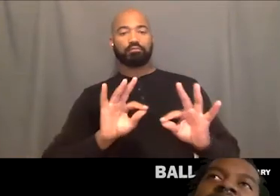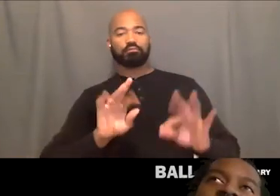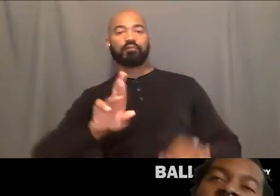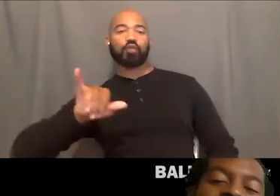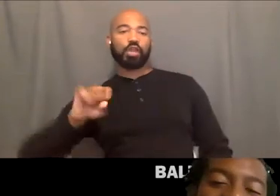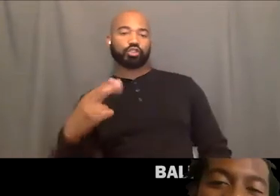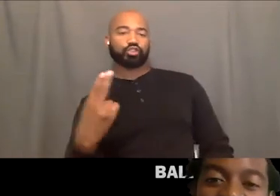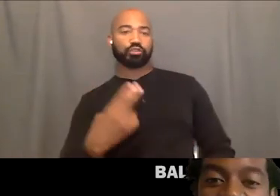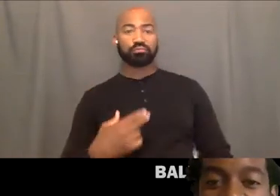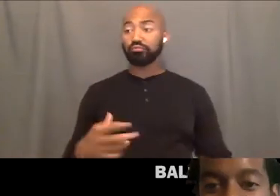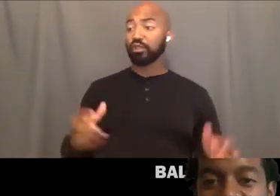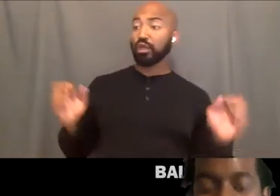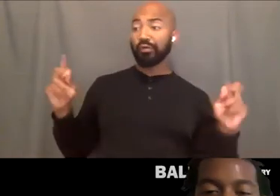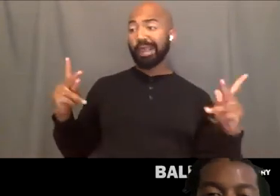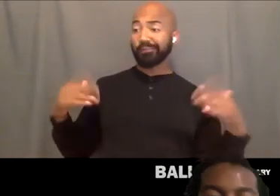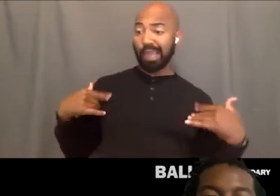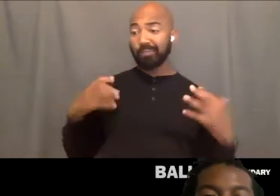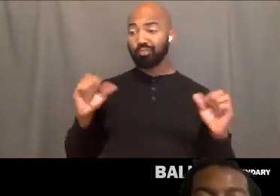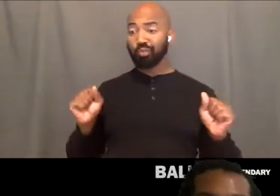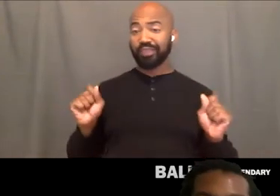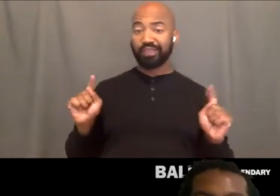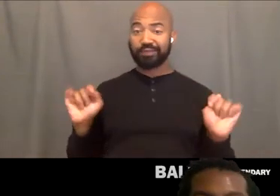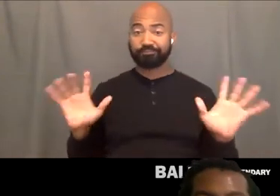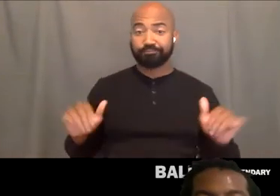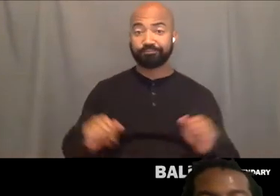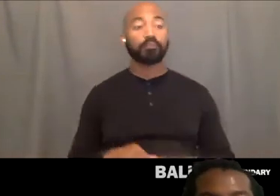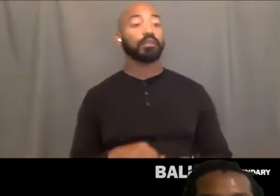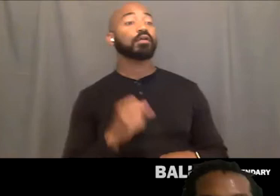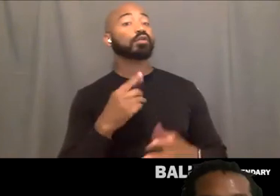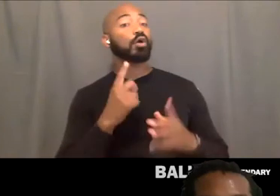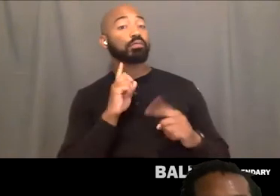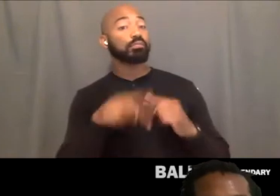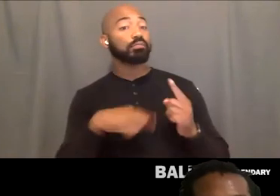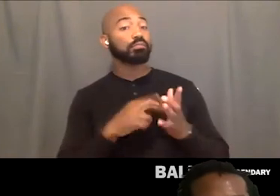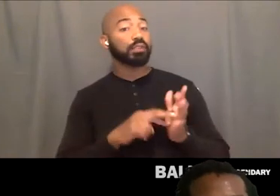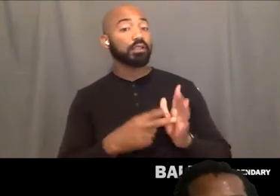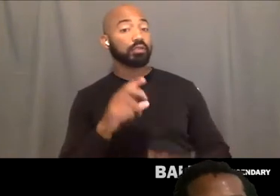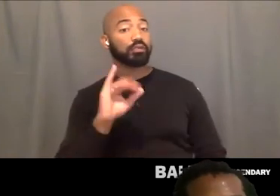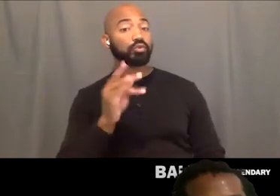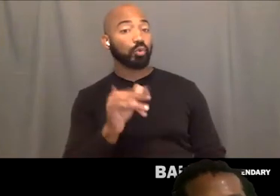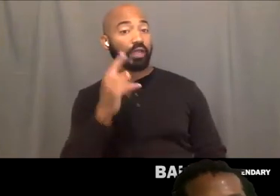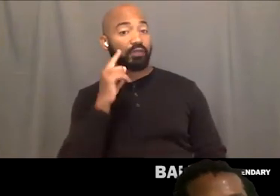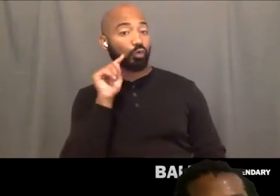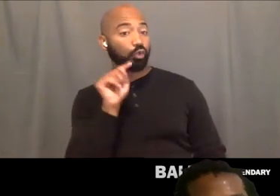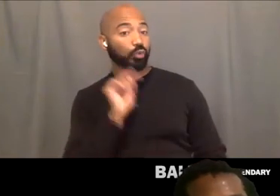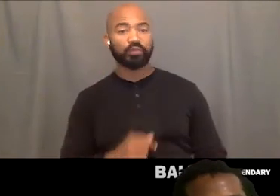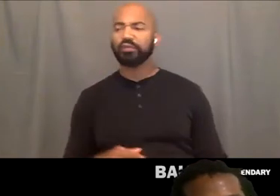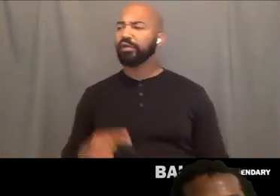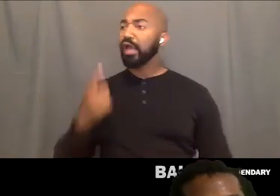So, let's just start with like why we're all here today? What is Joy to Naomi? Joy to Naomi is